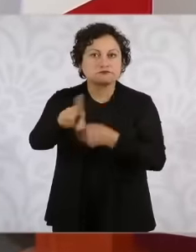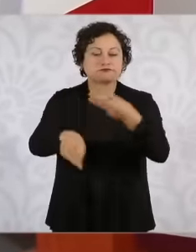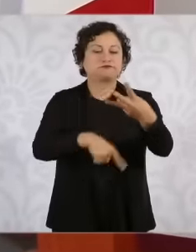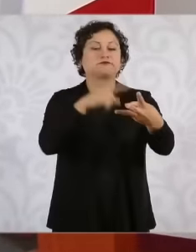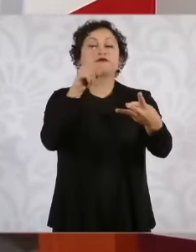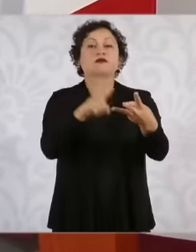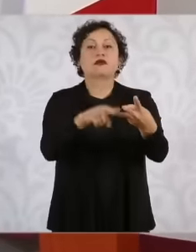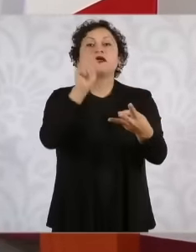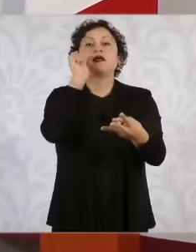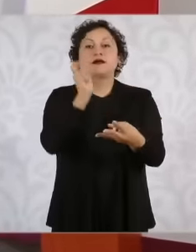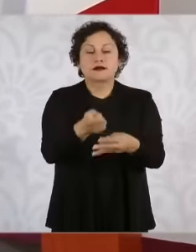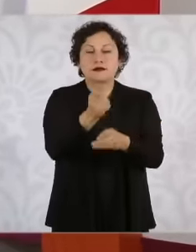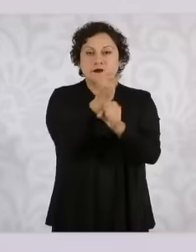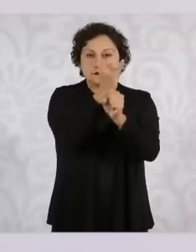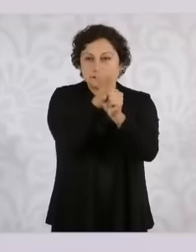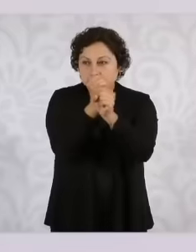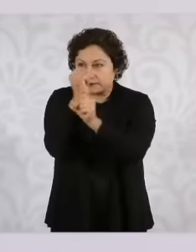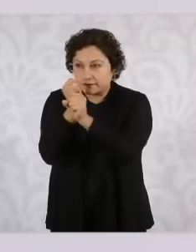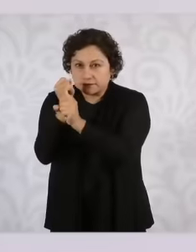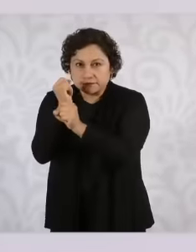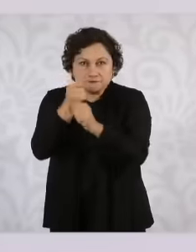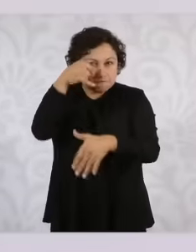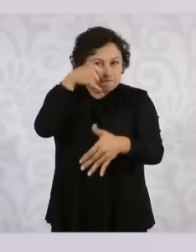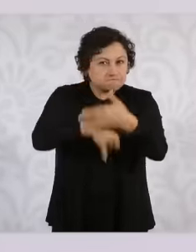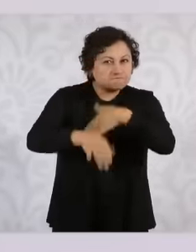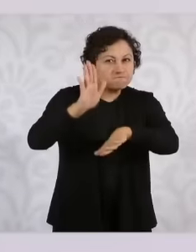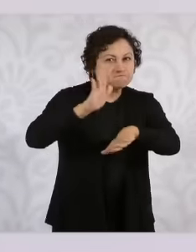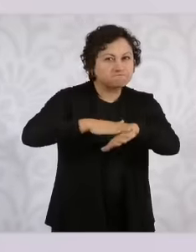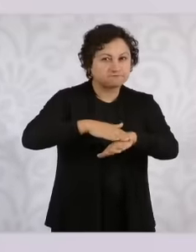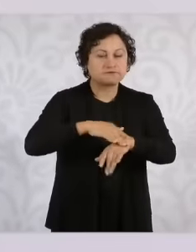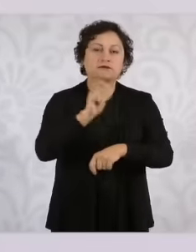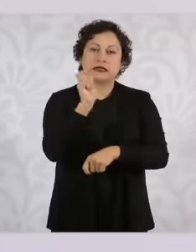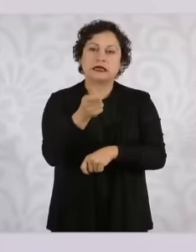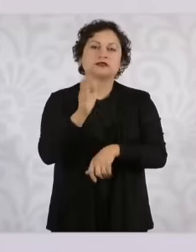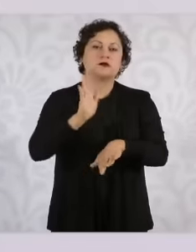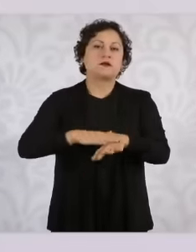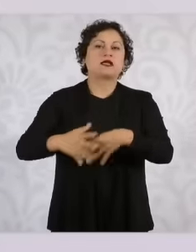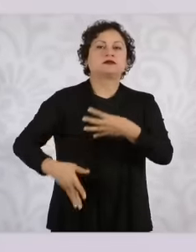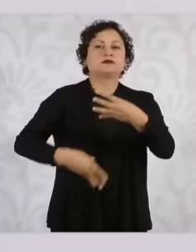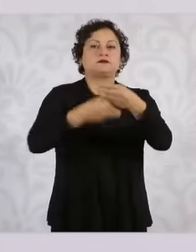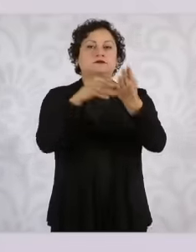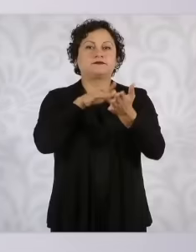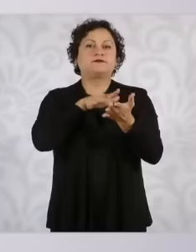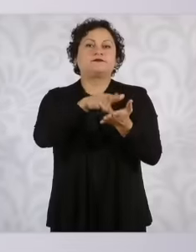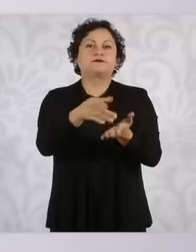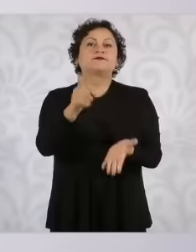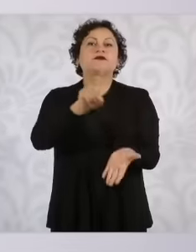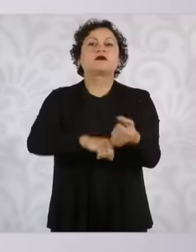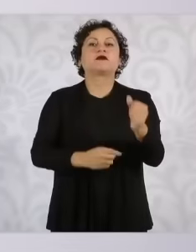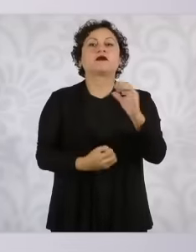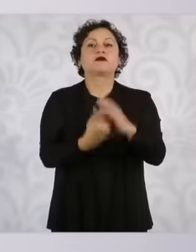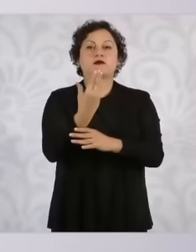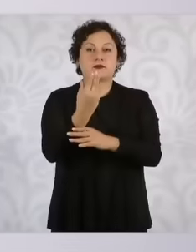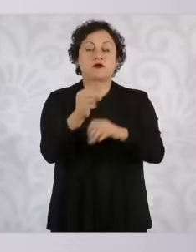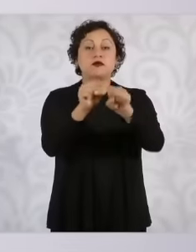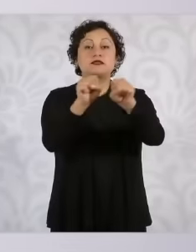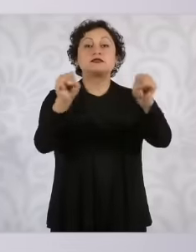That is where we are going to further strengthen and create the National System today we are going to to sign the